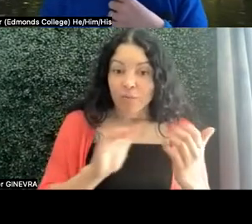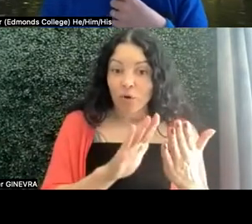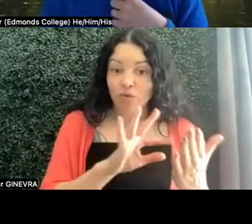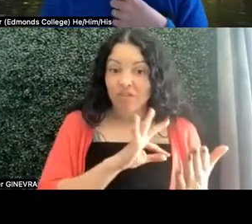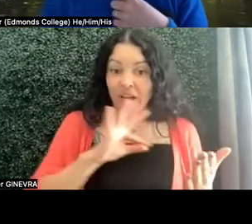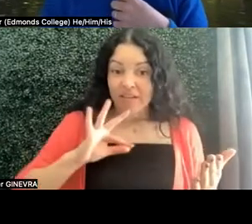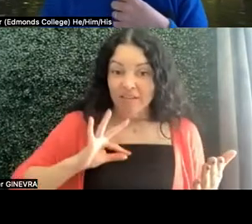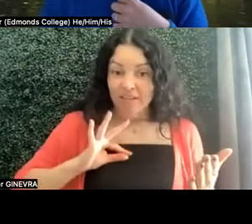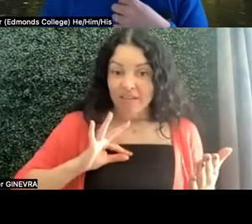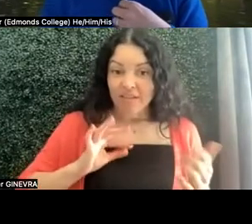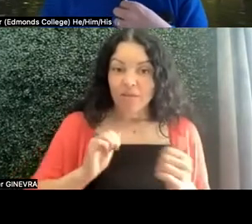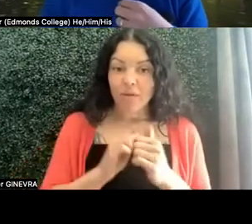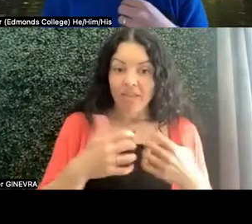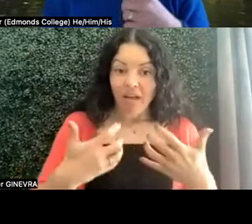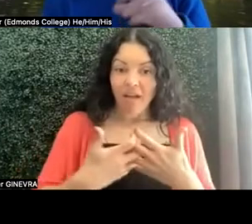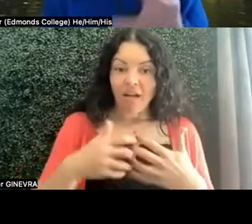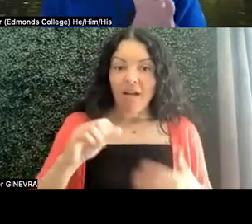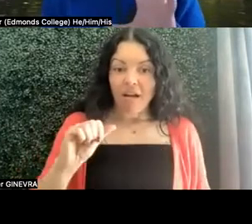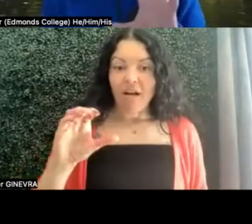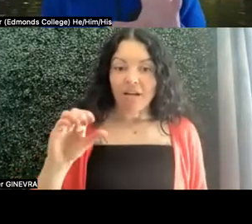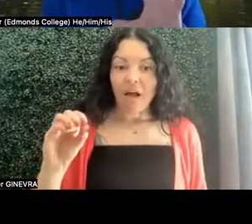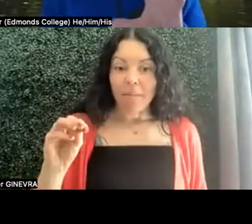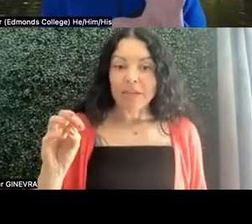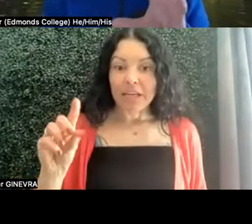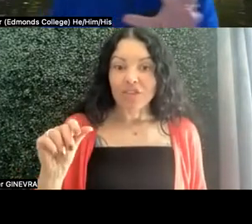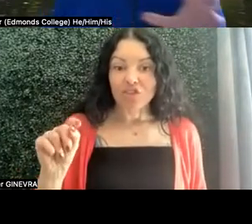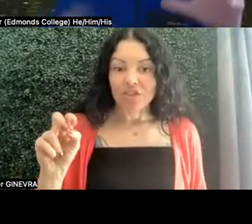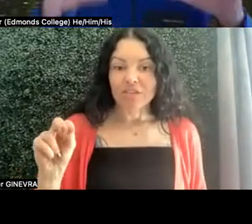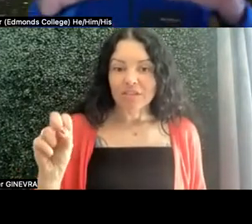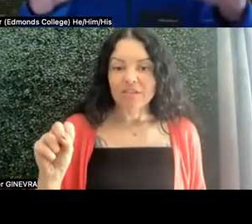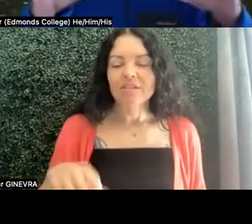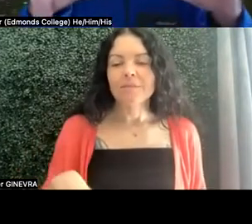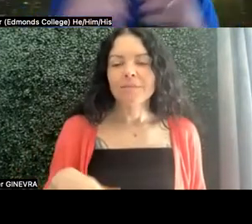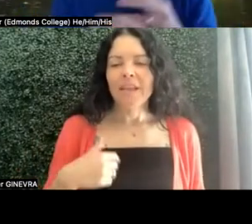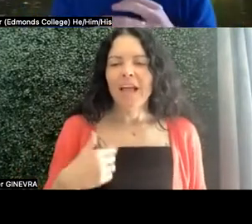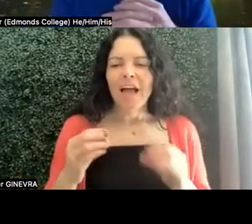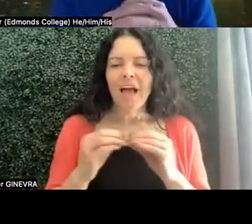in terms of accommodations, is-- I might be a little bit more tight on this.